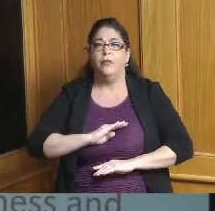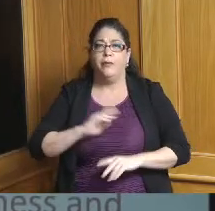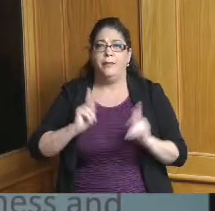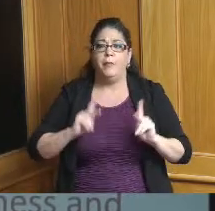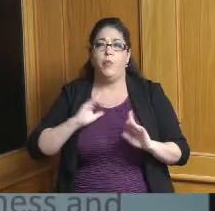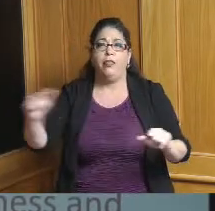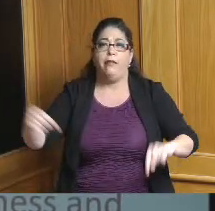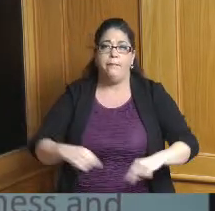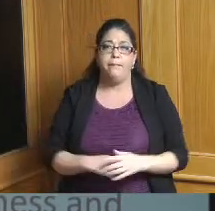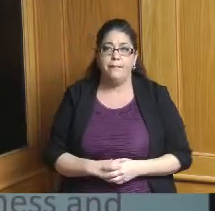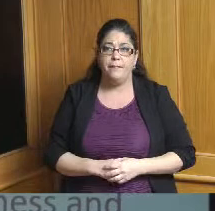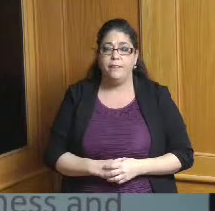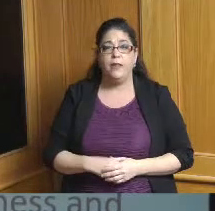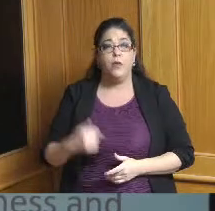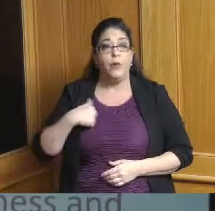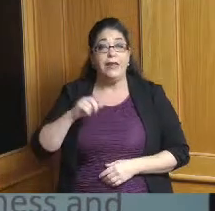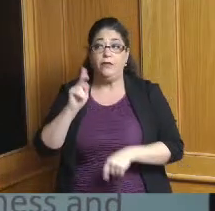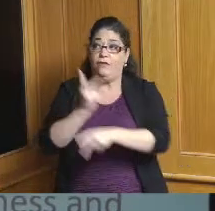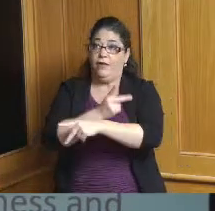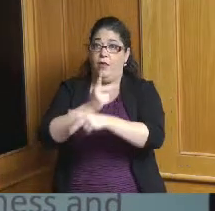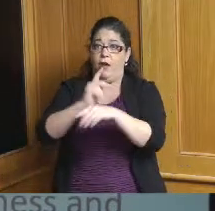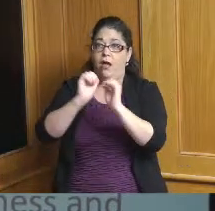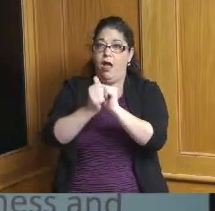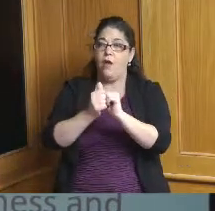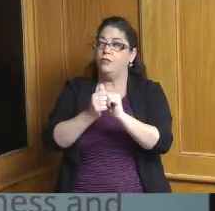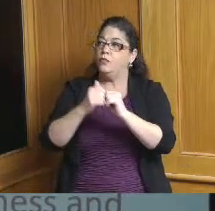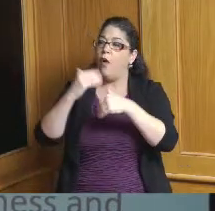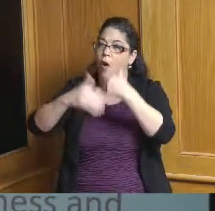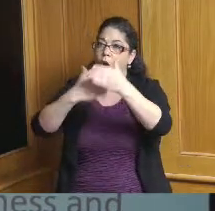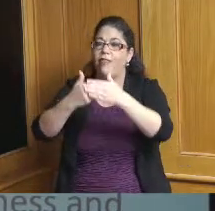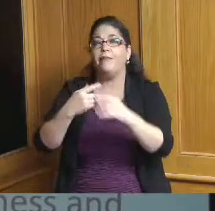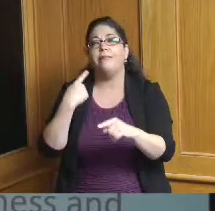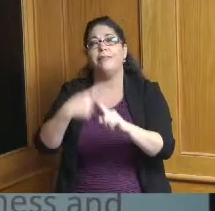figure out how to accommodate that sort of without swamping the highway system and the roadway system